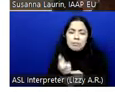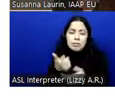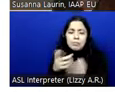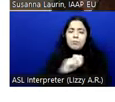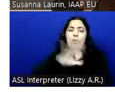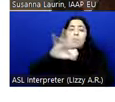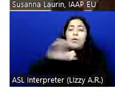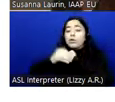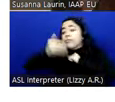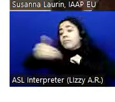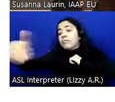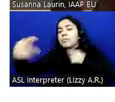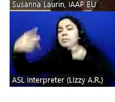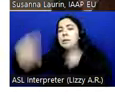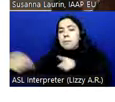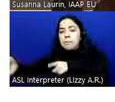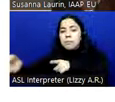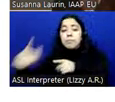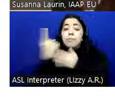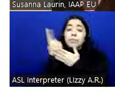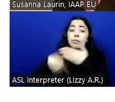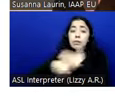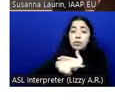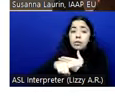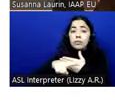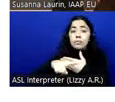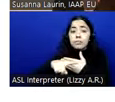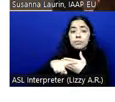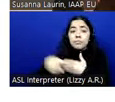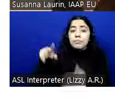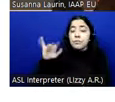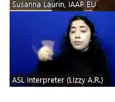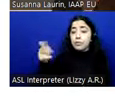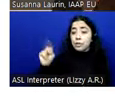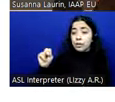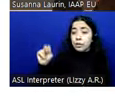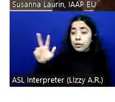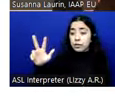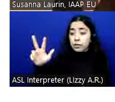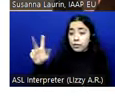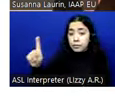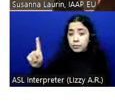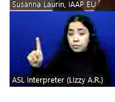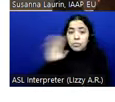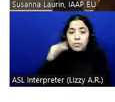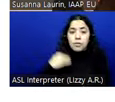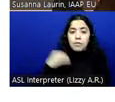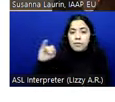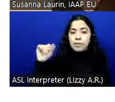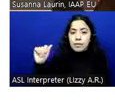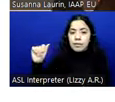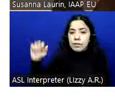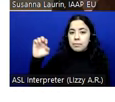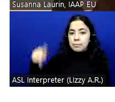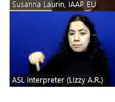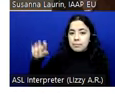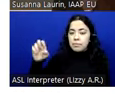coming up. Next week on the 31st of January we have an IAAP EU drop-in session. That's just one